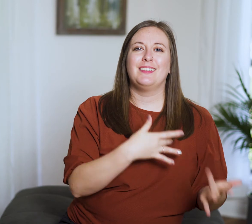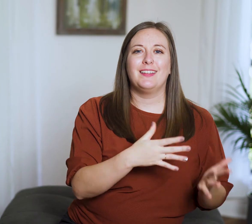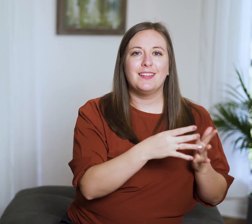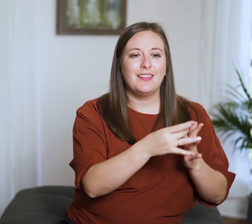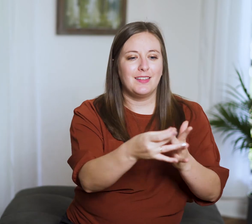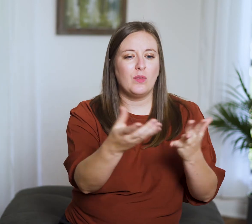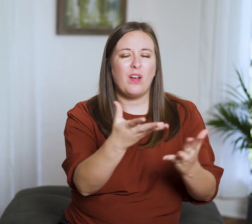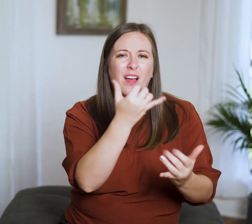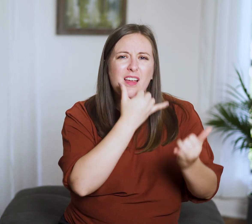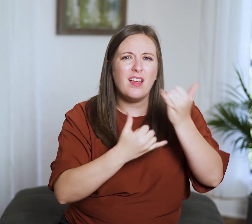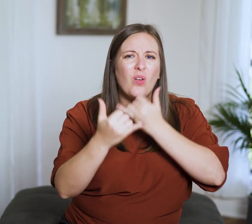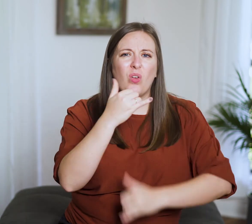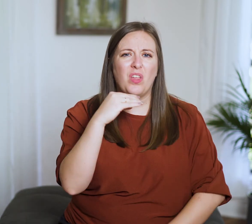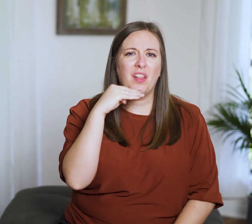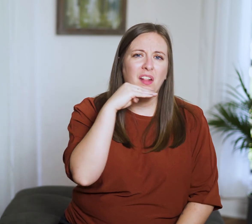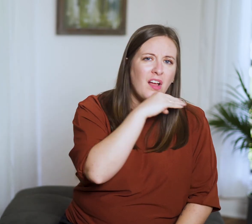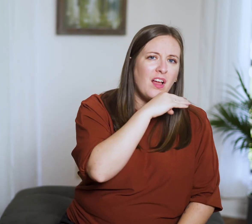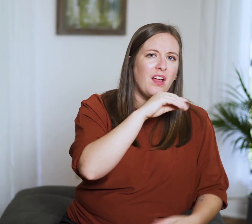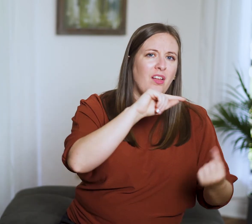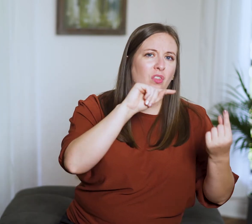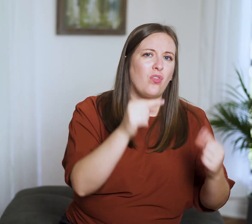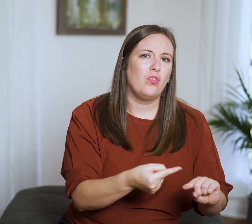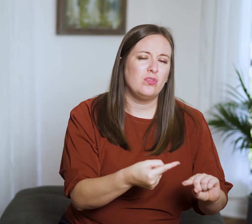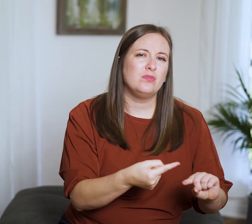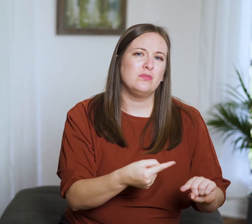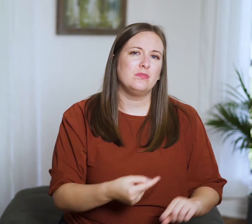and it usually results in error, lies, and wounds.